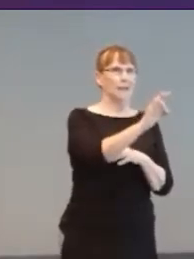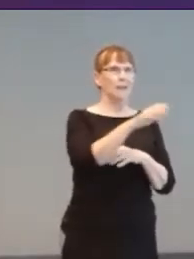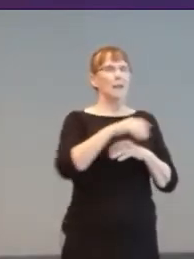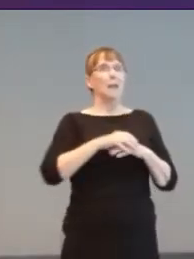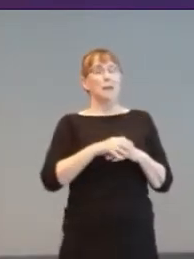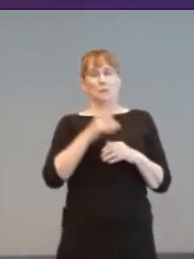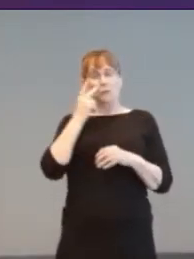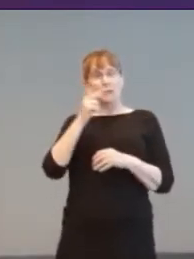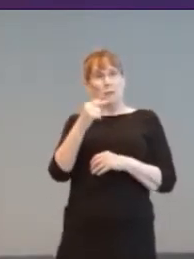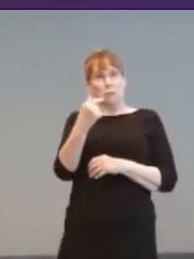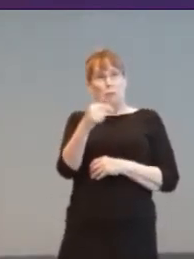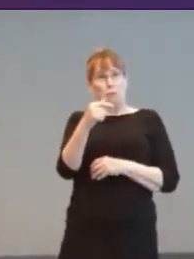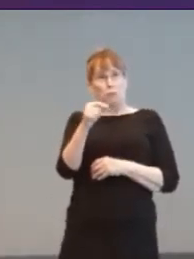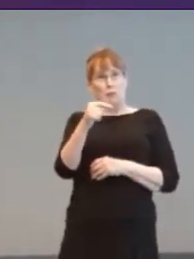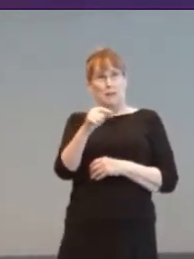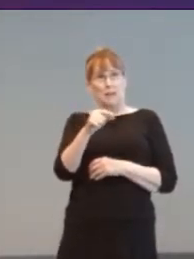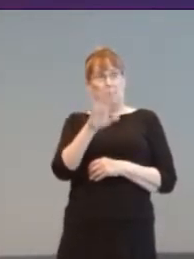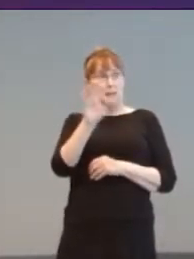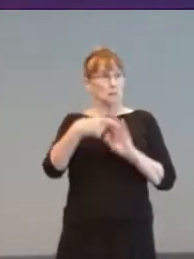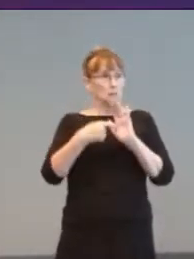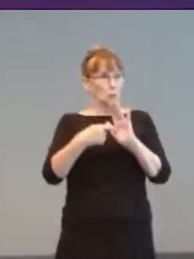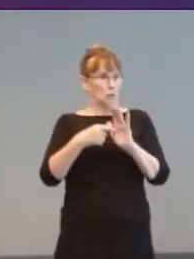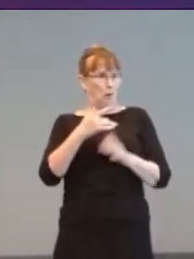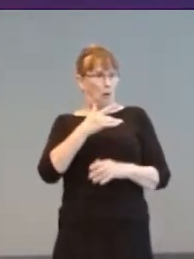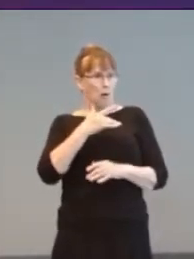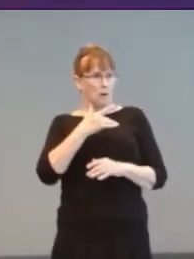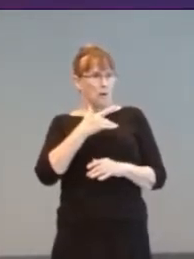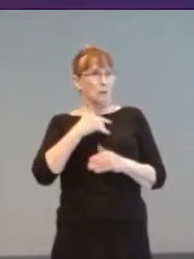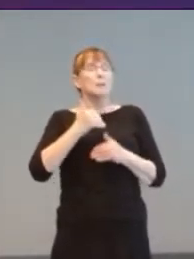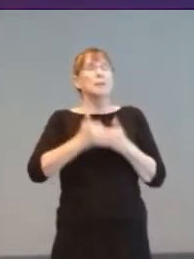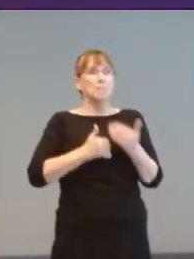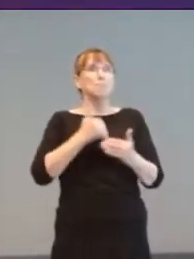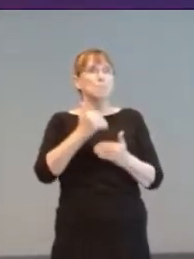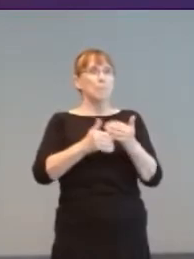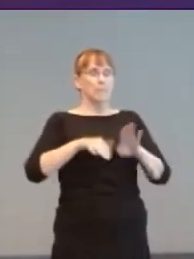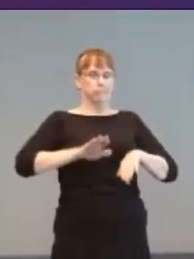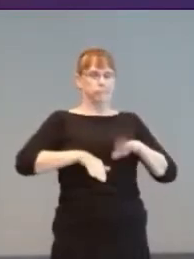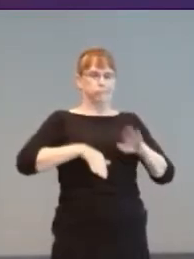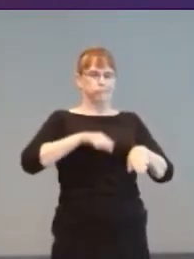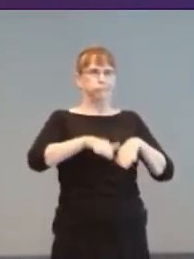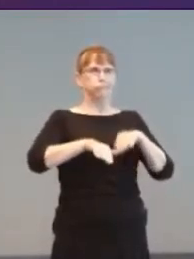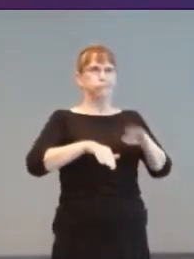and “MECHANICAL STEP”. Seemingly two beings creeping up on you.